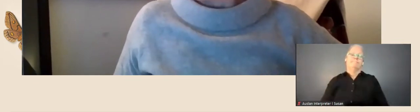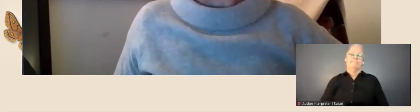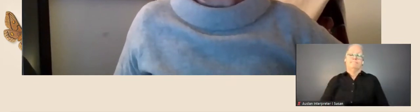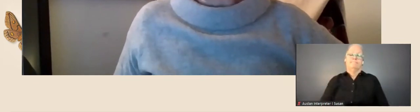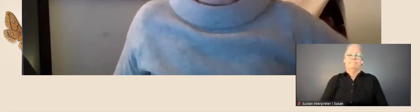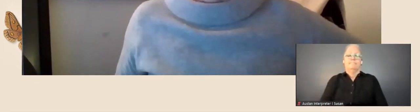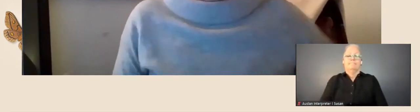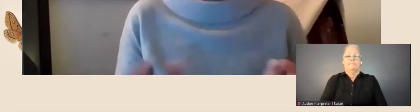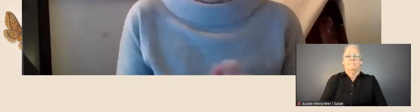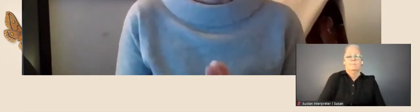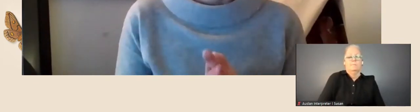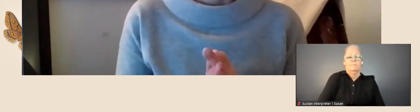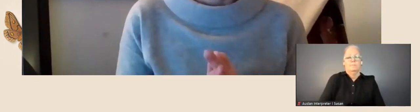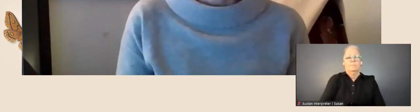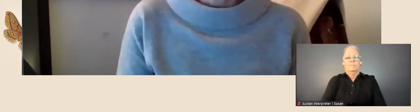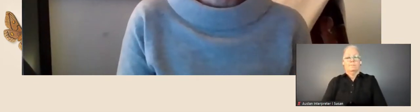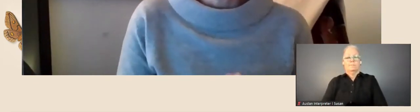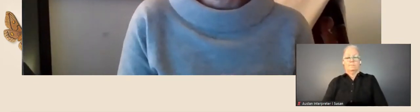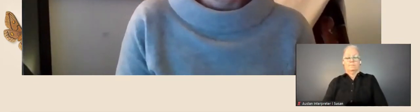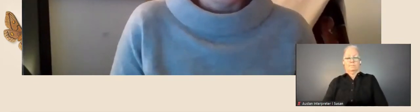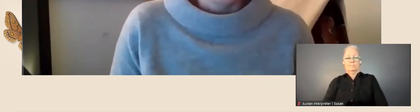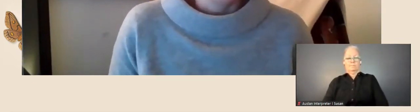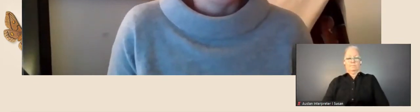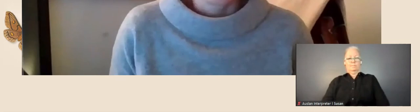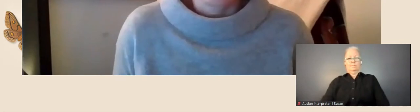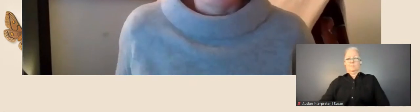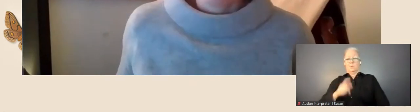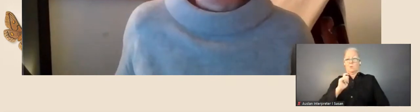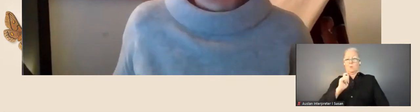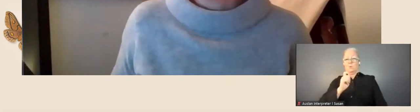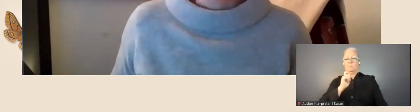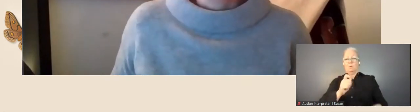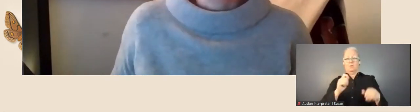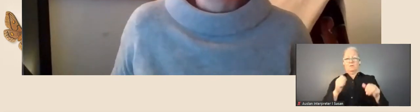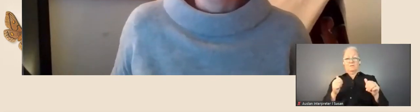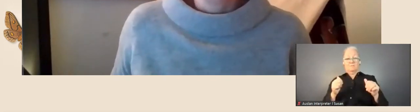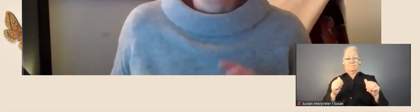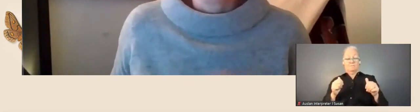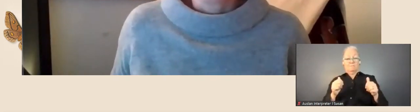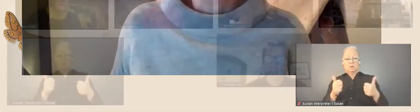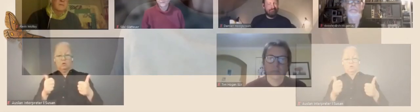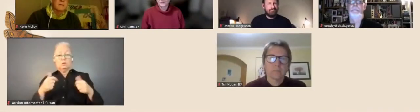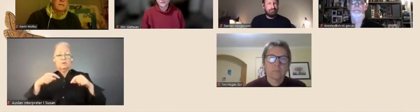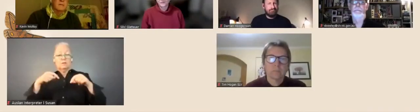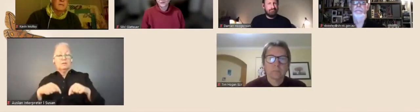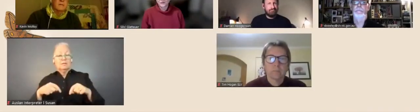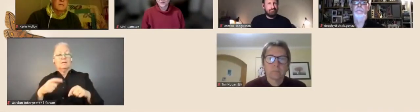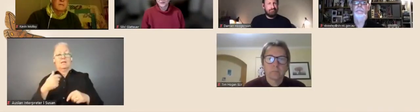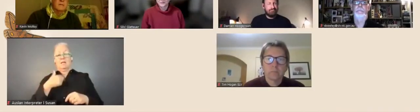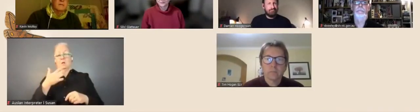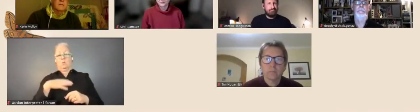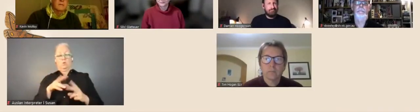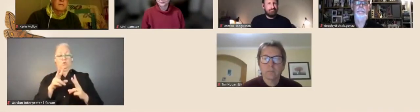We're coming to the end of this session and I do want to do two things, first of all I want to